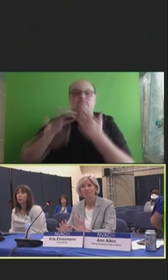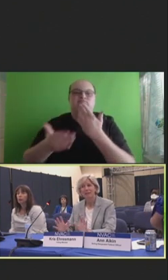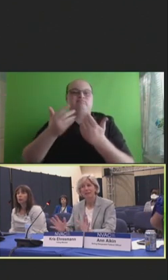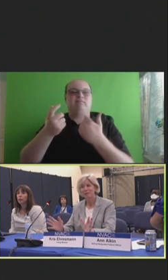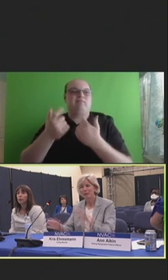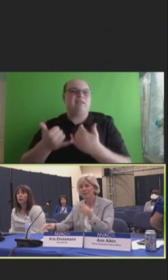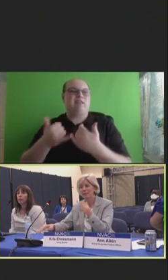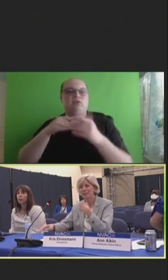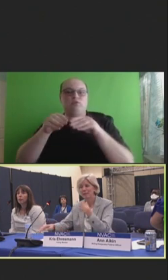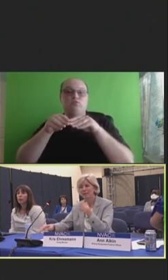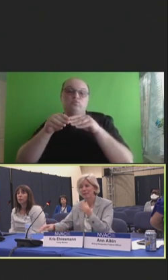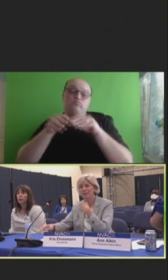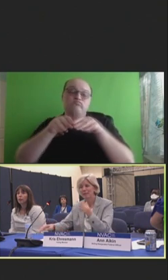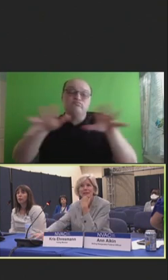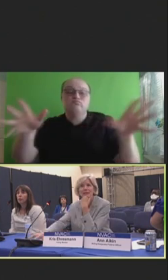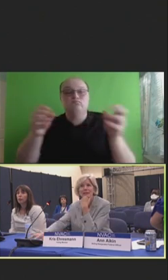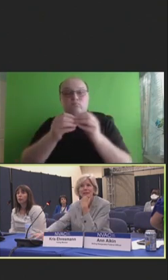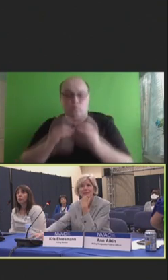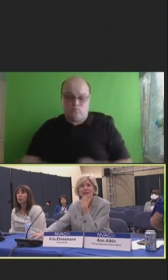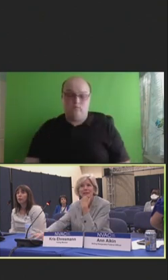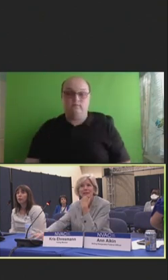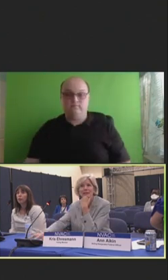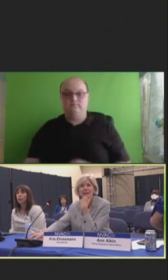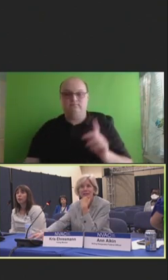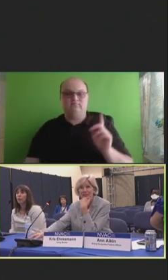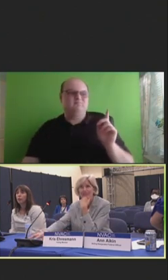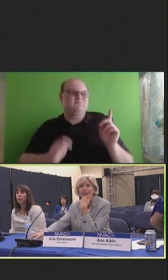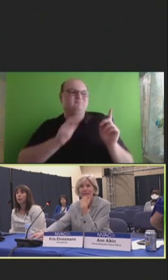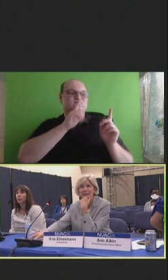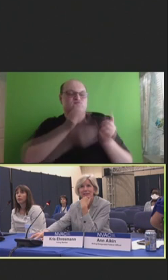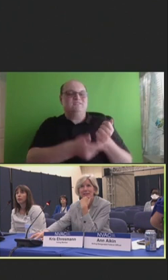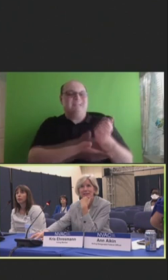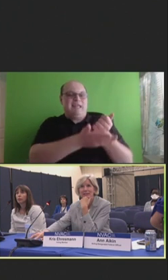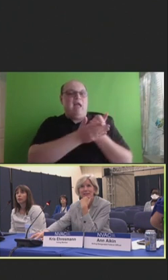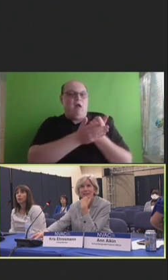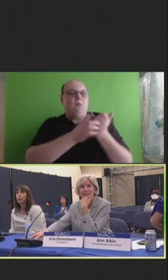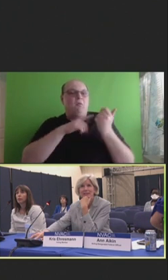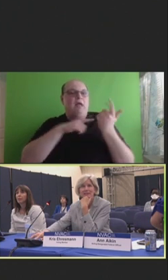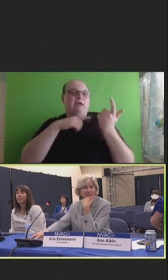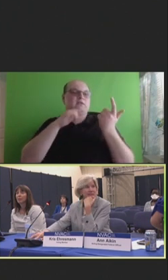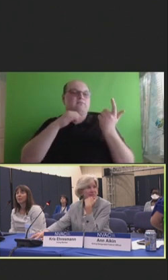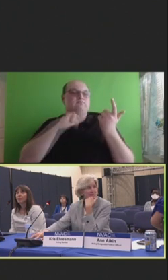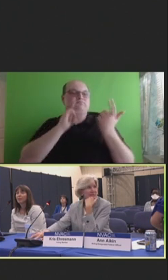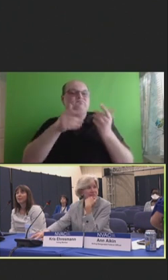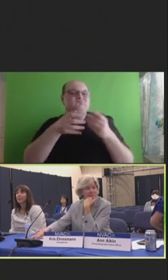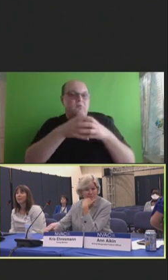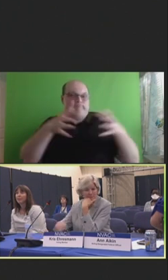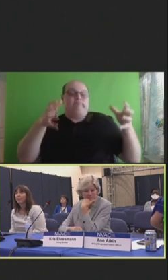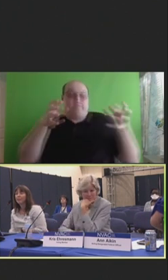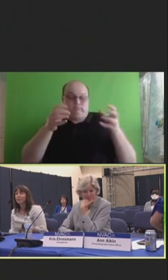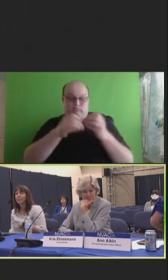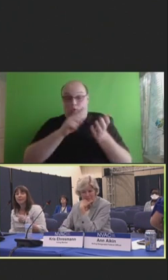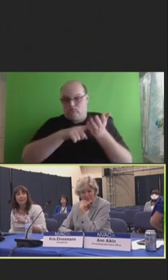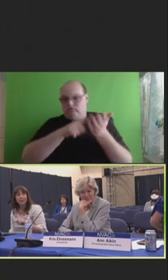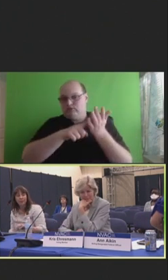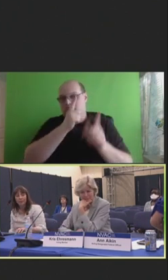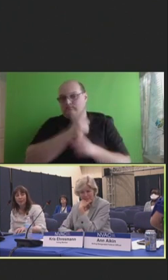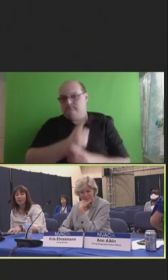Robert Swanson: It really does expand our area. Yeah. Robert Hopkins, Jr.: Molly Howell.